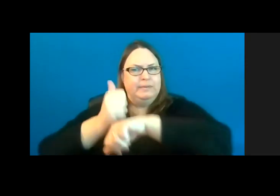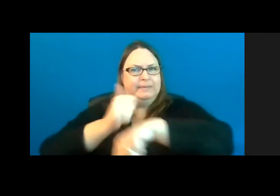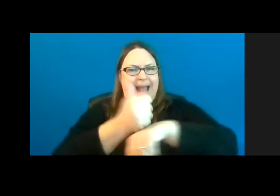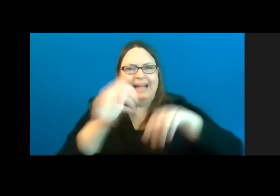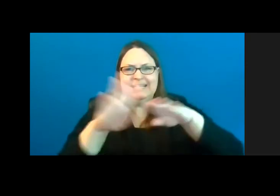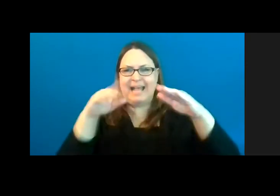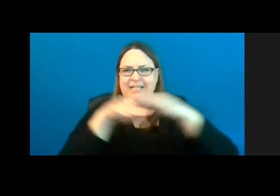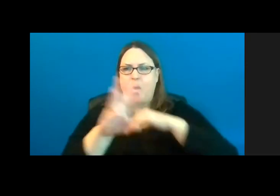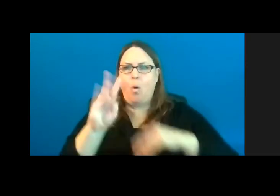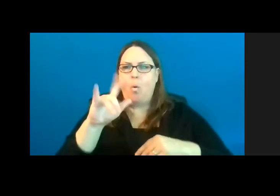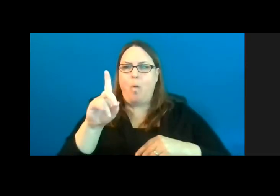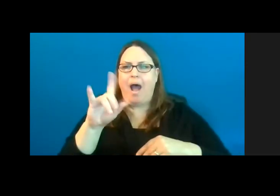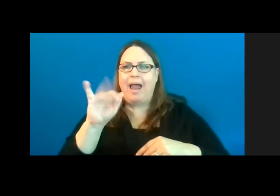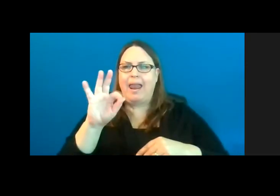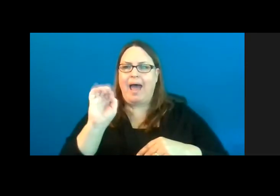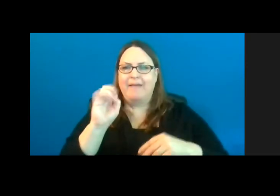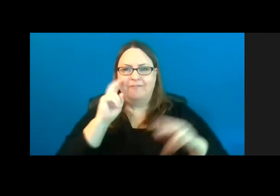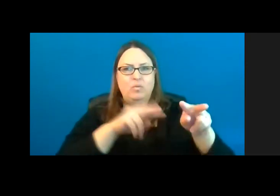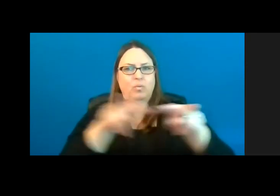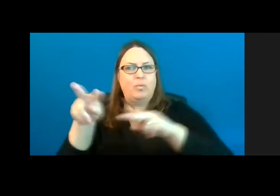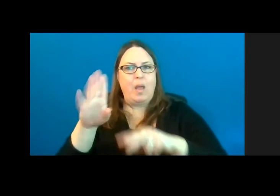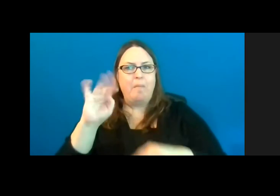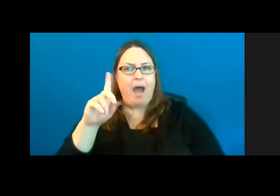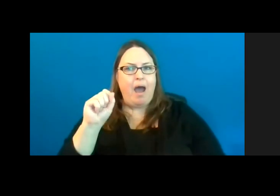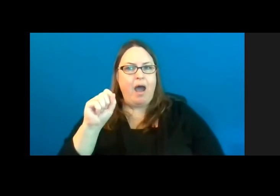wildlife viewing blinds for anybody to use.